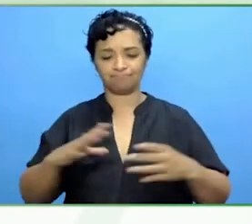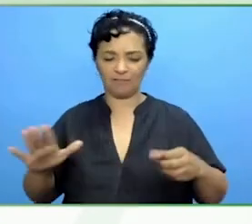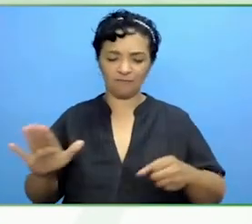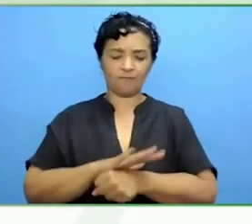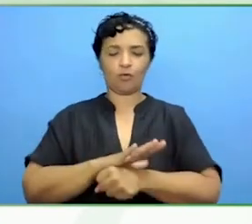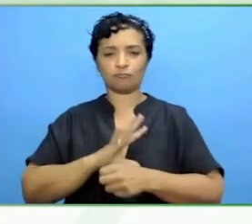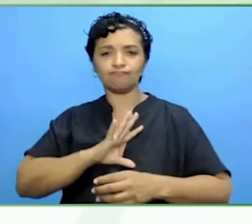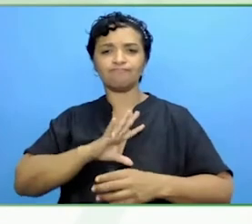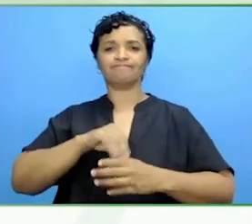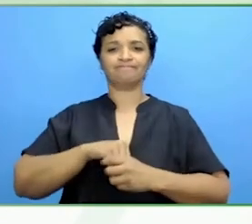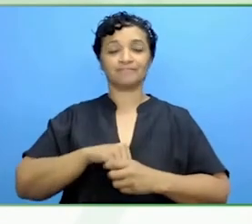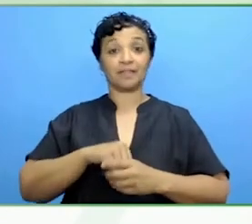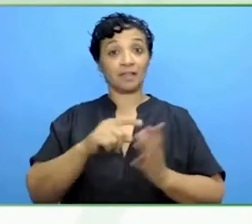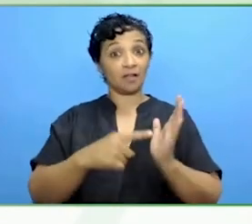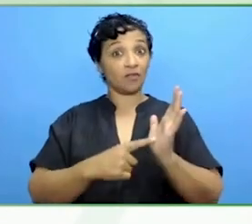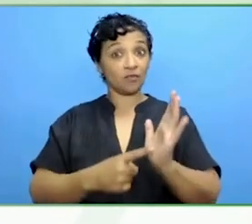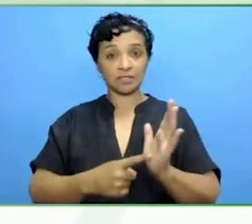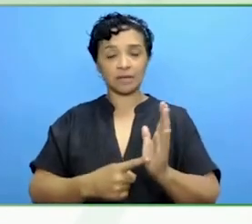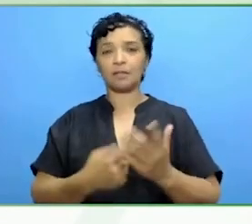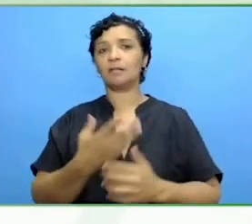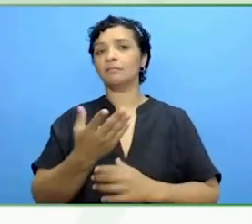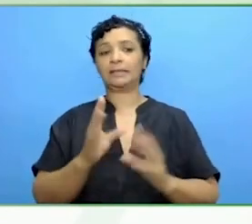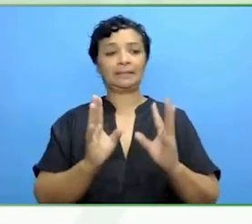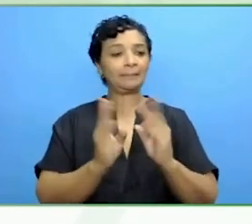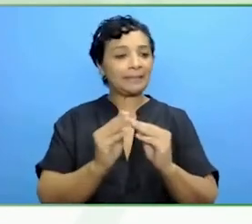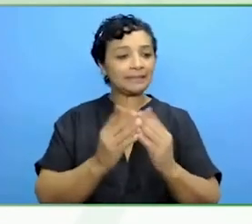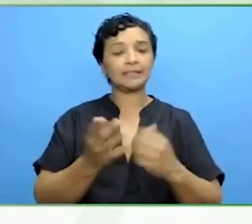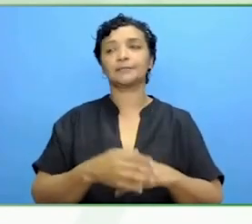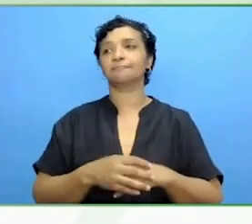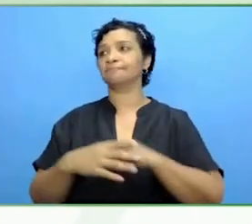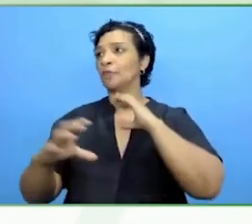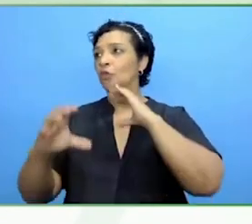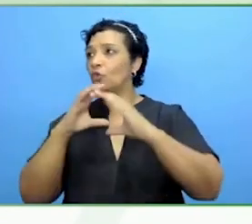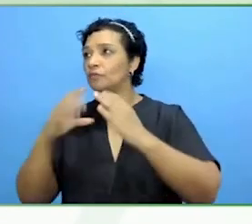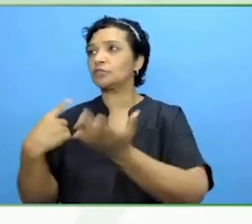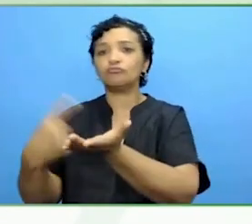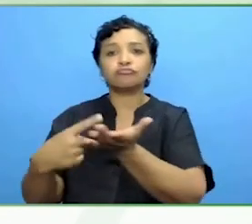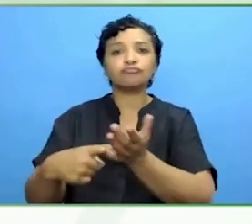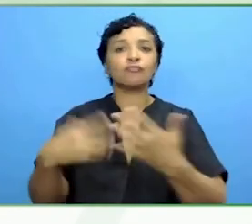conversation or you're in a meeting or you are in a forum, who are fully engaged.